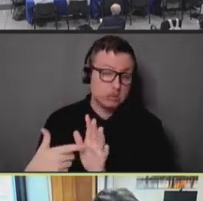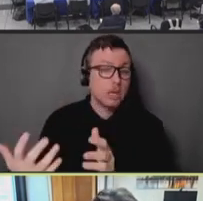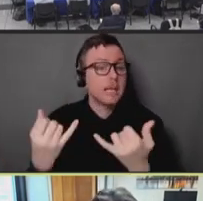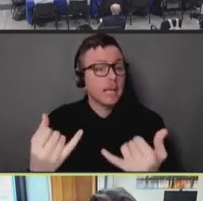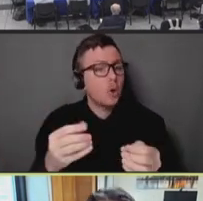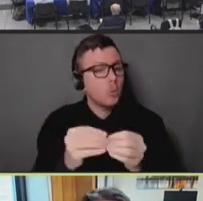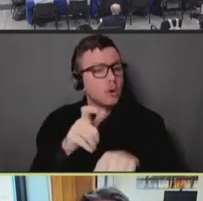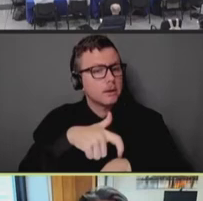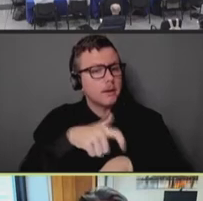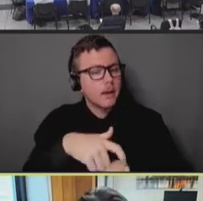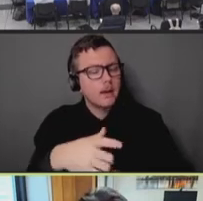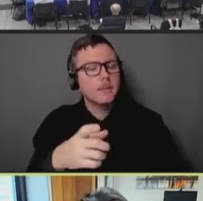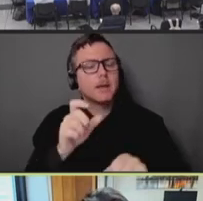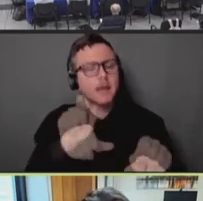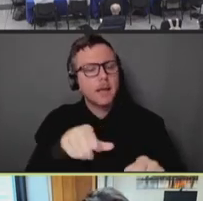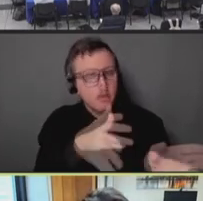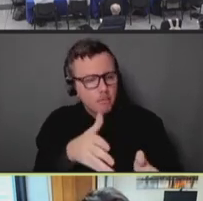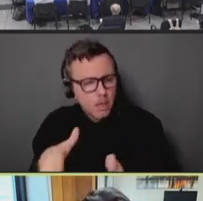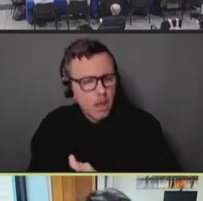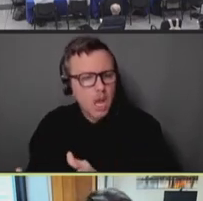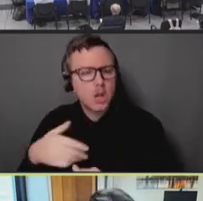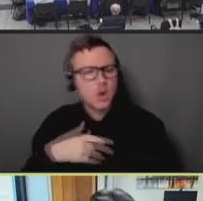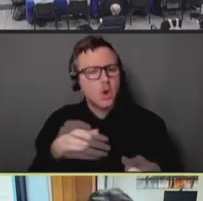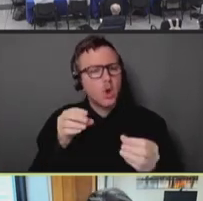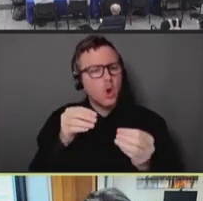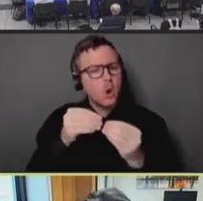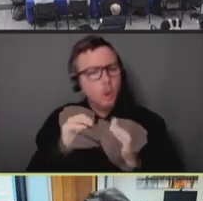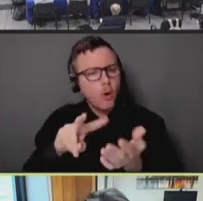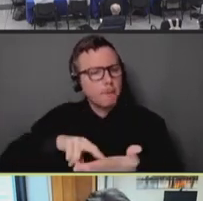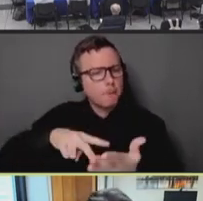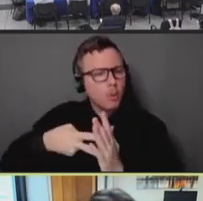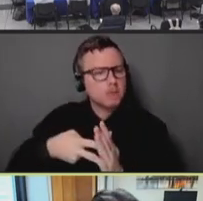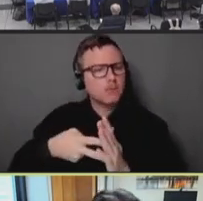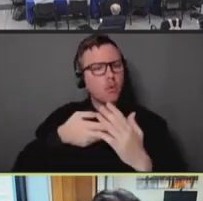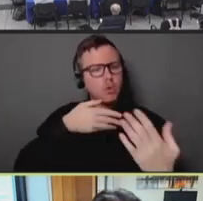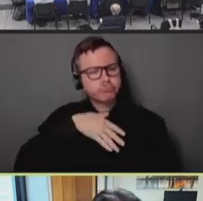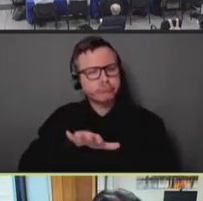deliberate strategy as we extend eligibility, which I'll talk about later. Next slide.